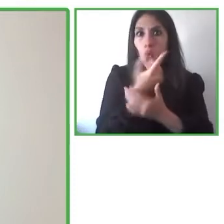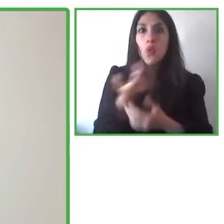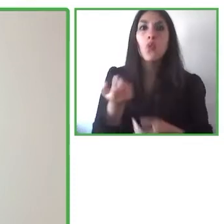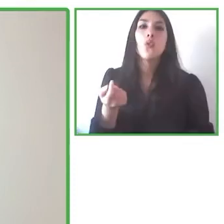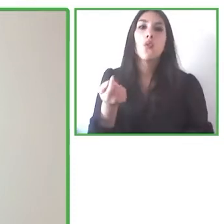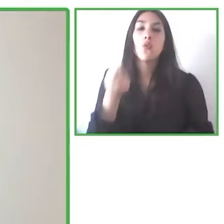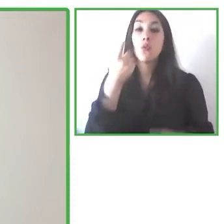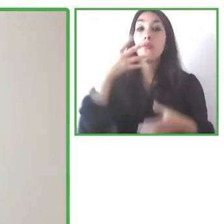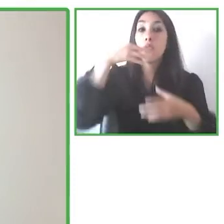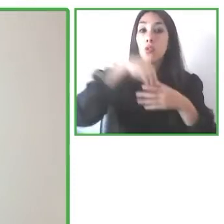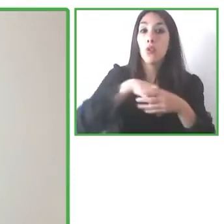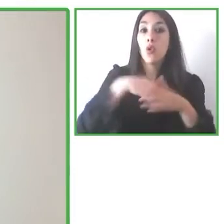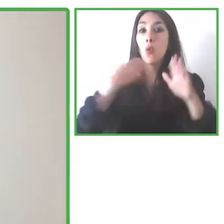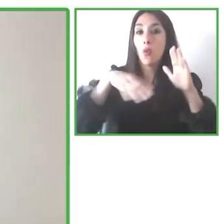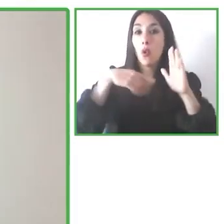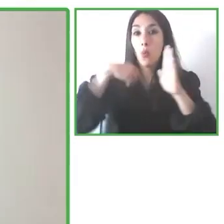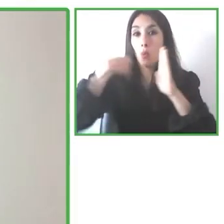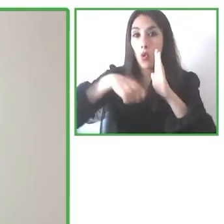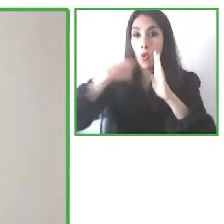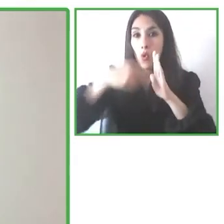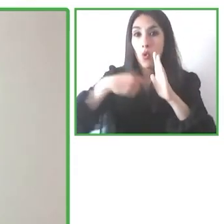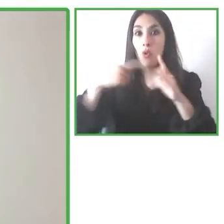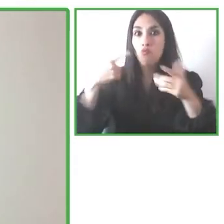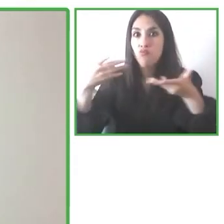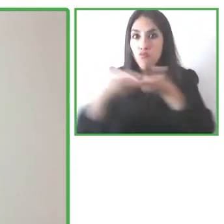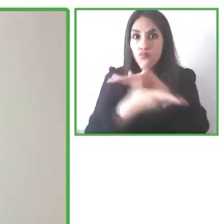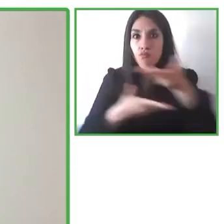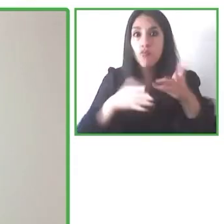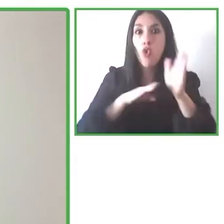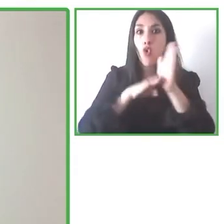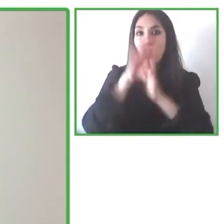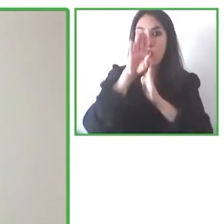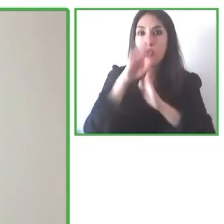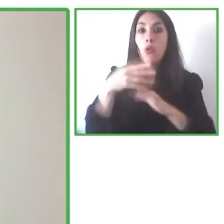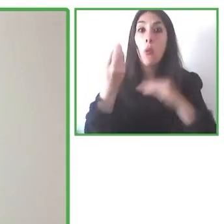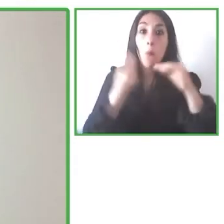and using this technology is that more people more children can really take advantage.